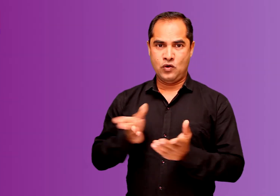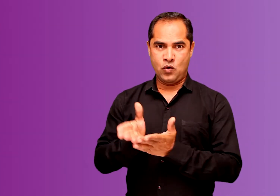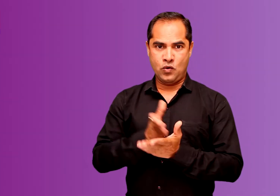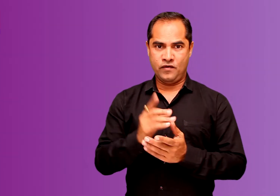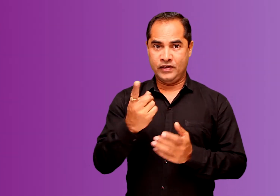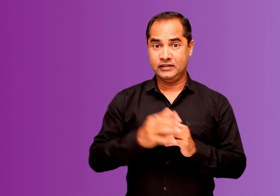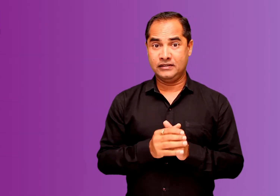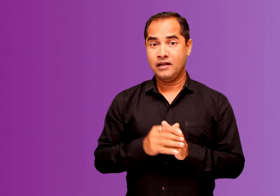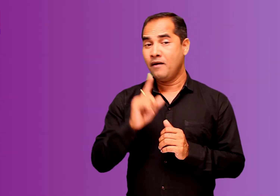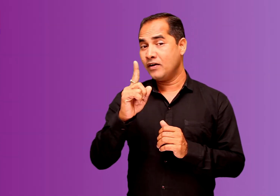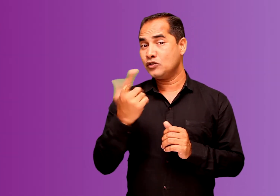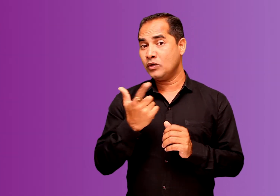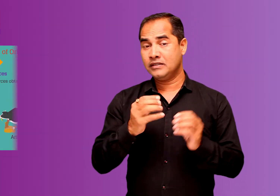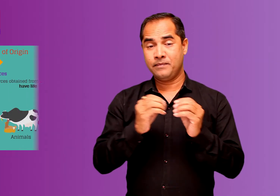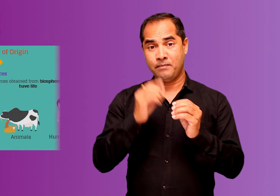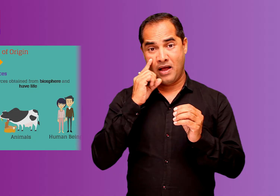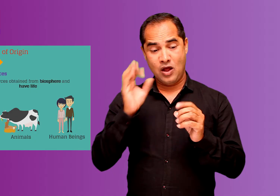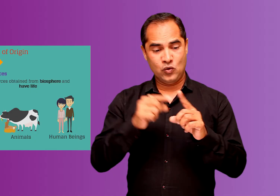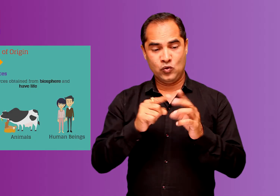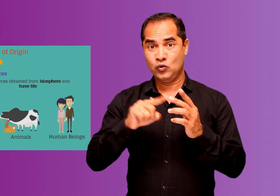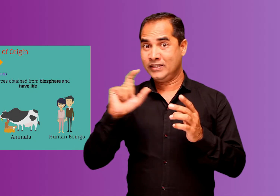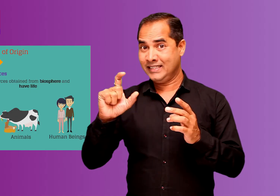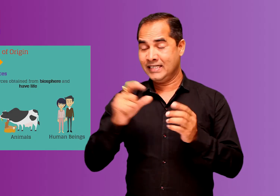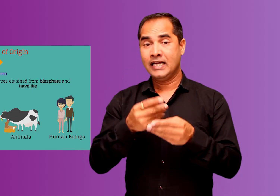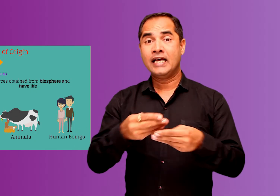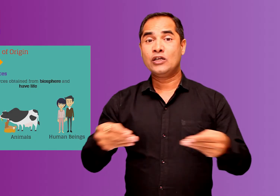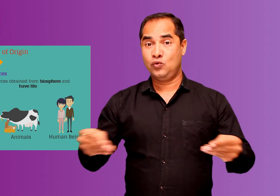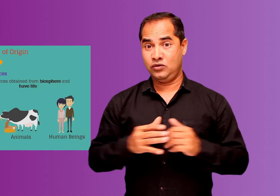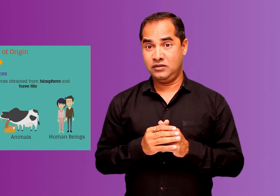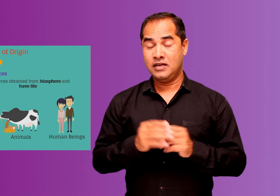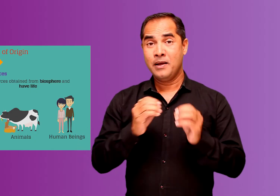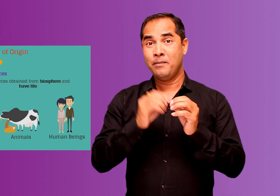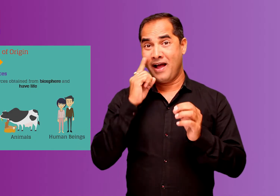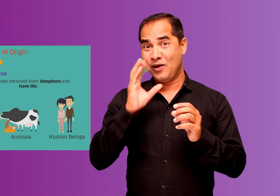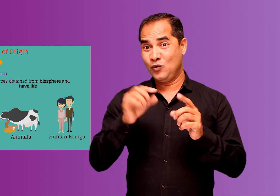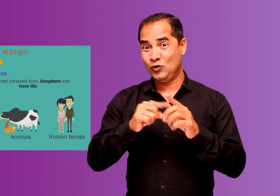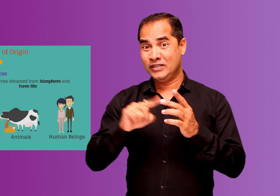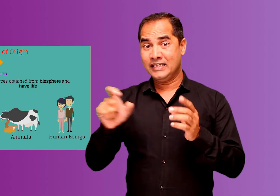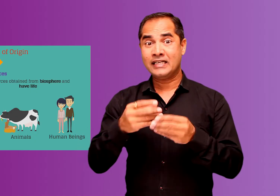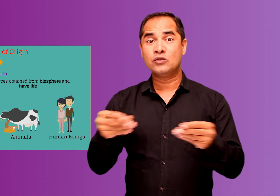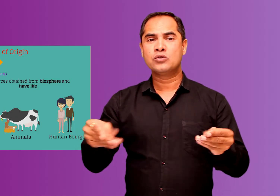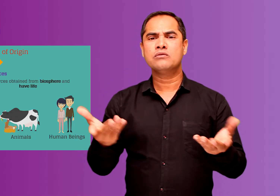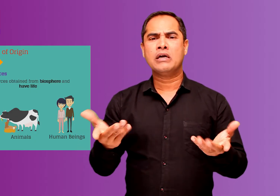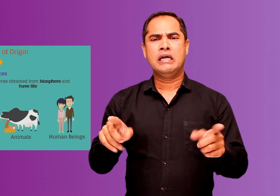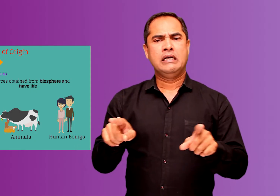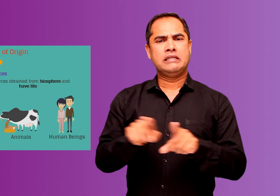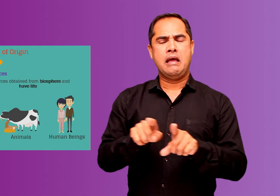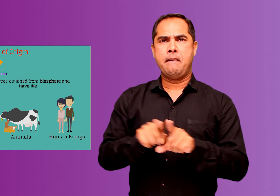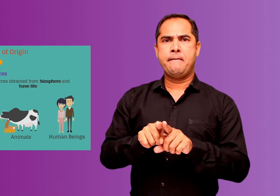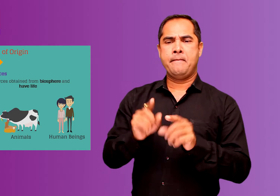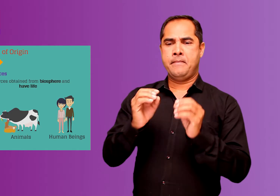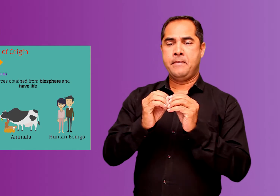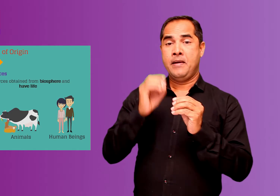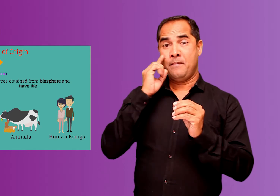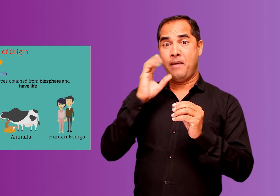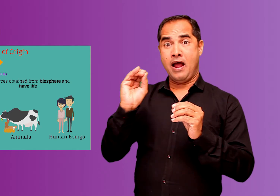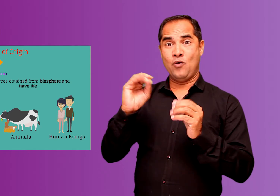They can be classified as two groups biotic resources or abiotic resources.